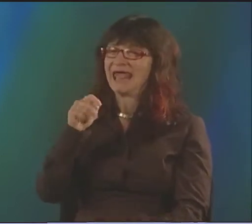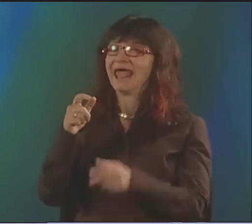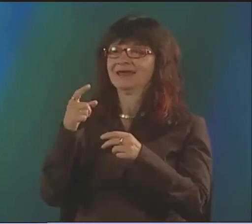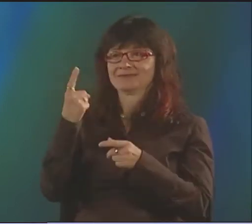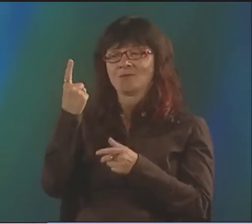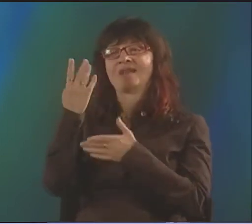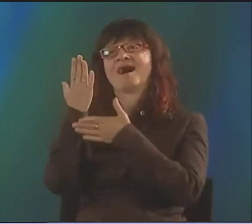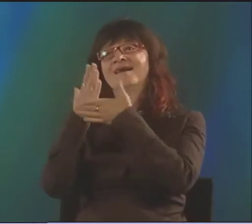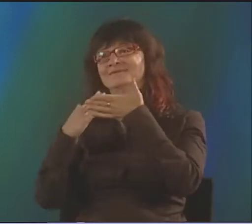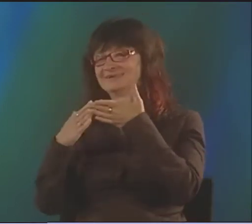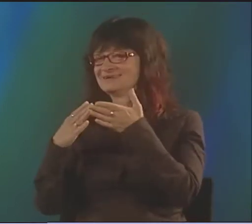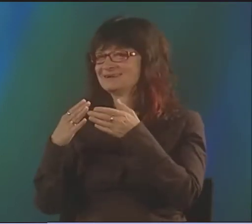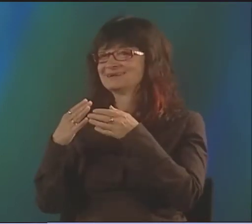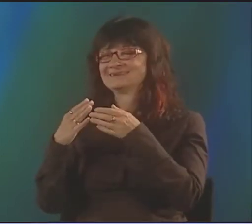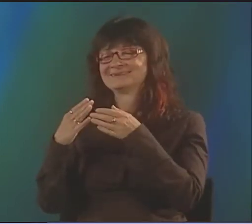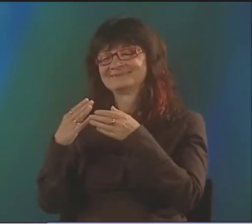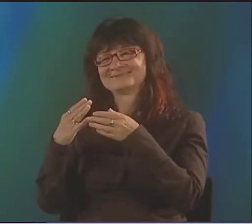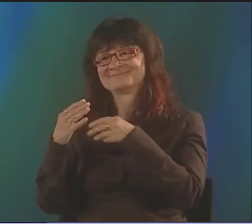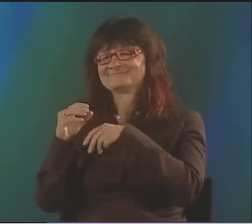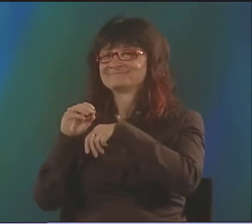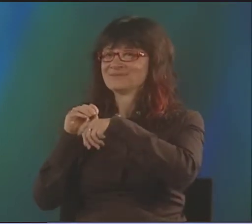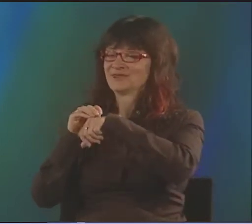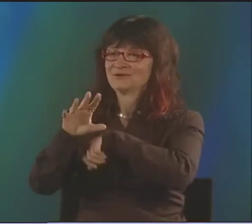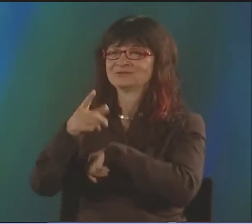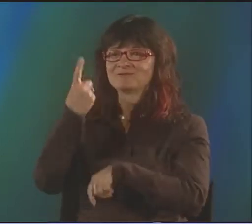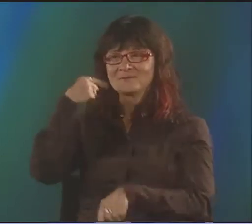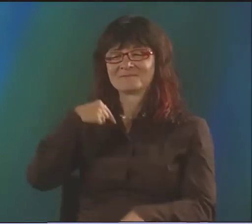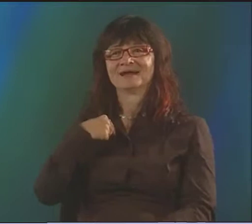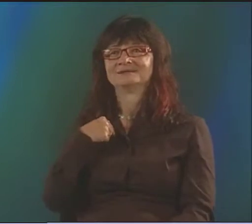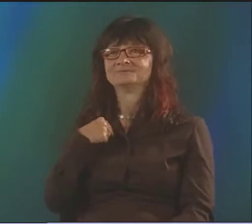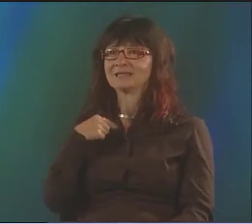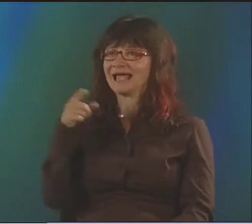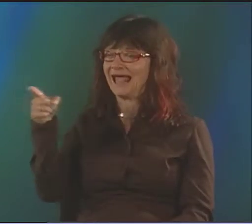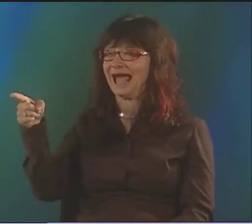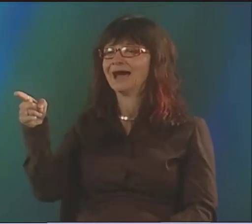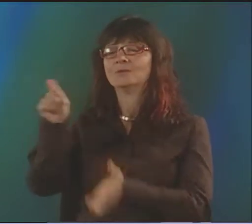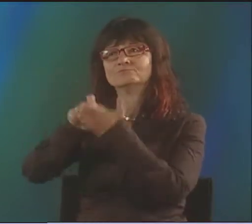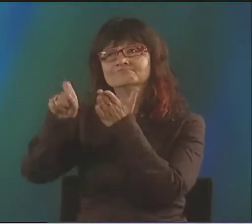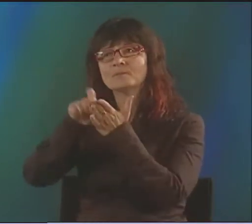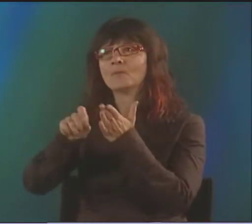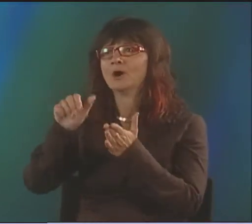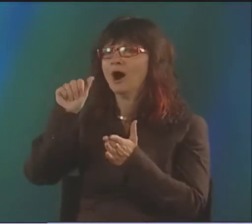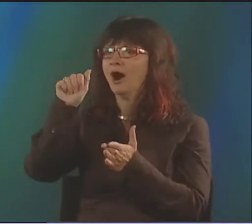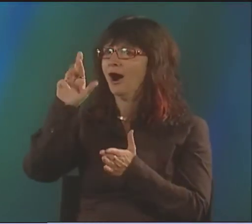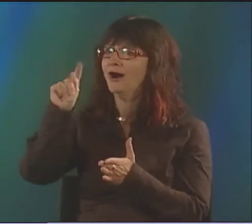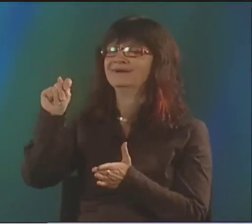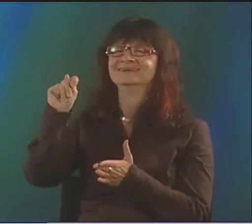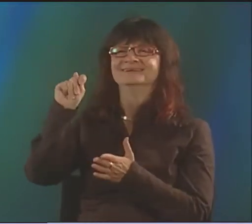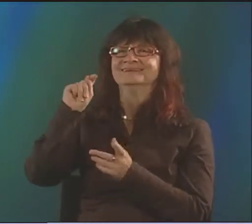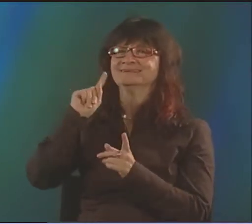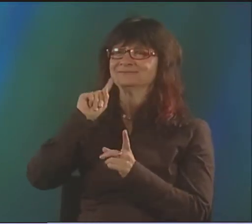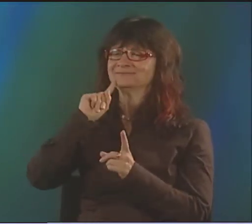JIM COHN. WELL, HA HA! HE DID HAVE INFLUENCE ON ME, FOR SURE.